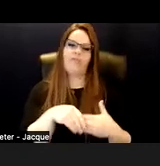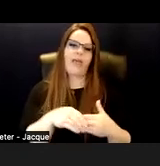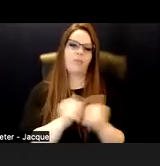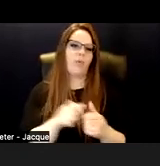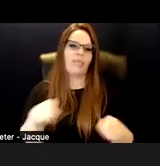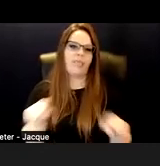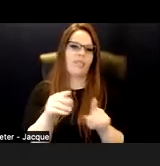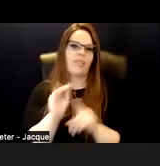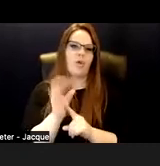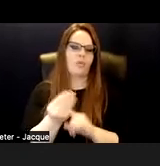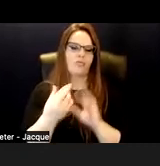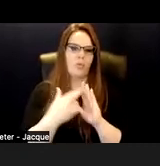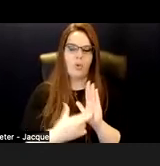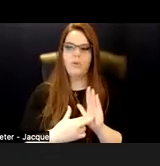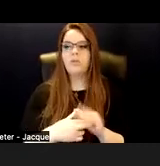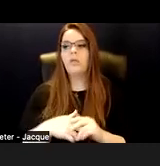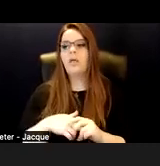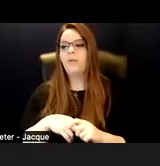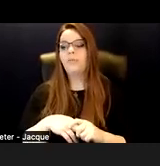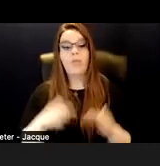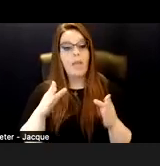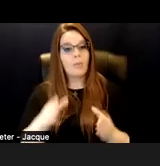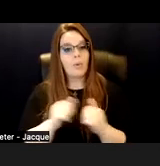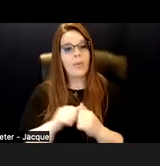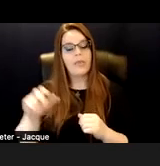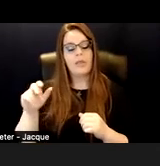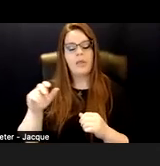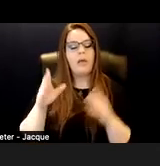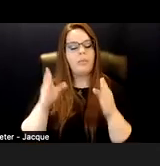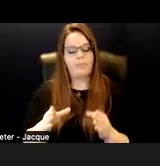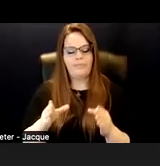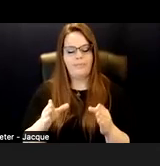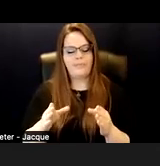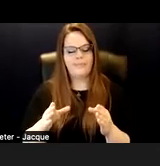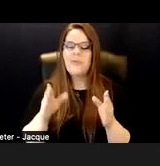A person with neurodivergence often cannot.